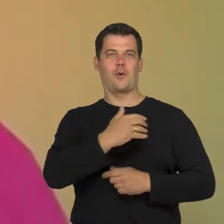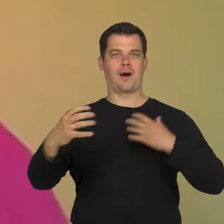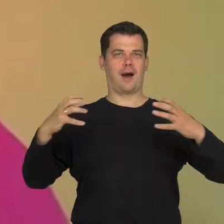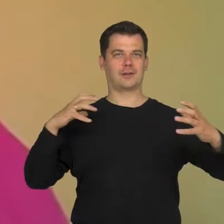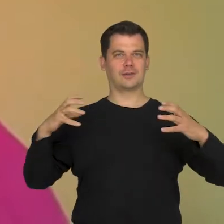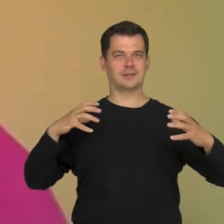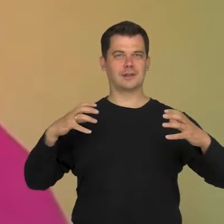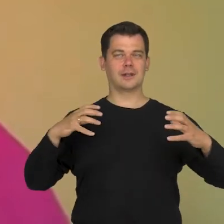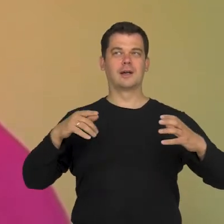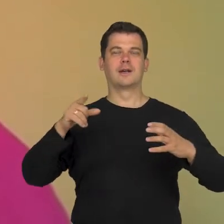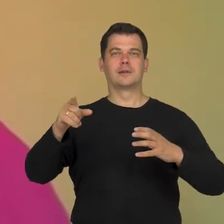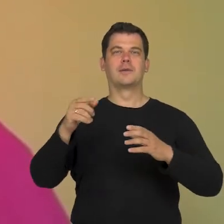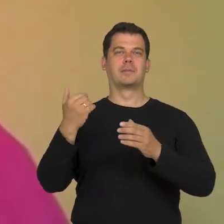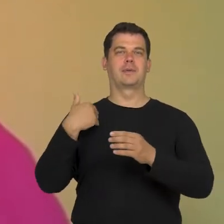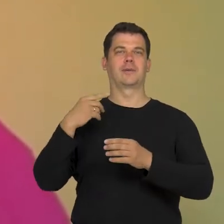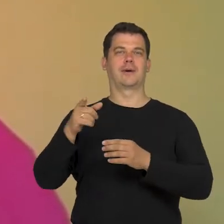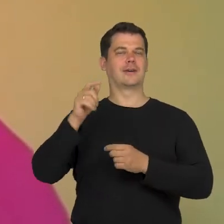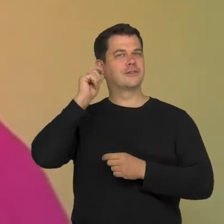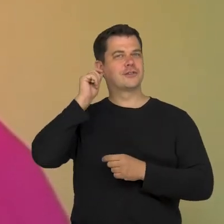told us about